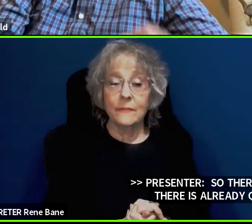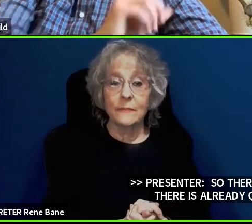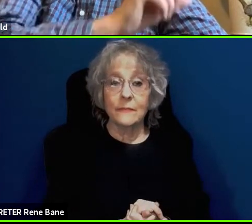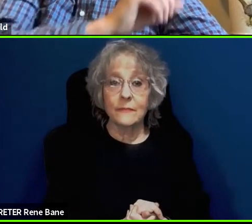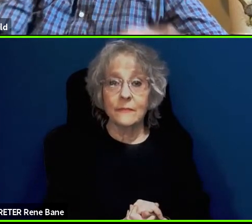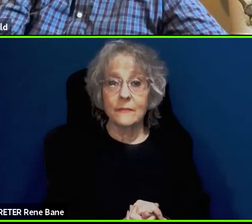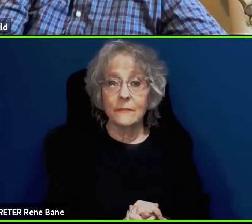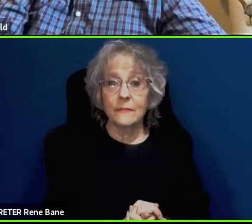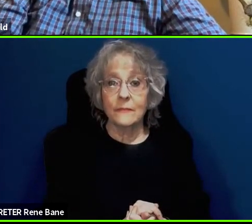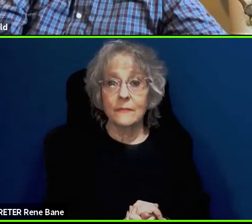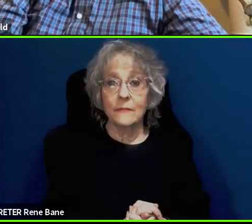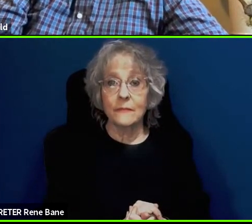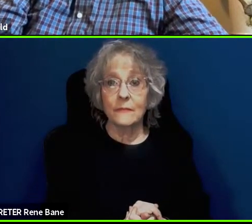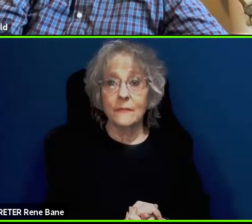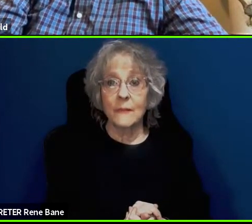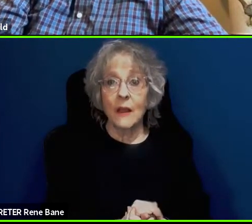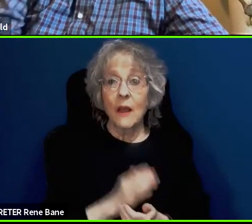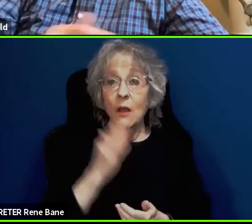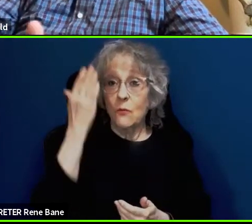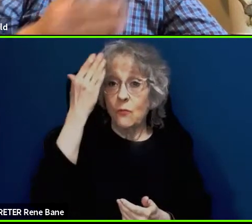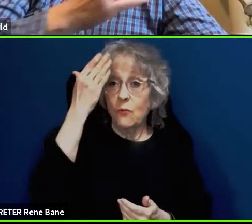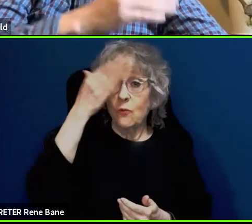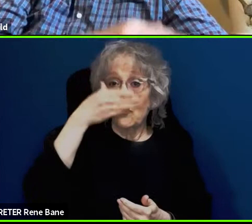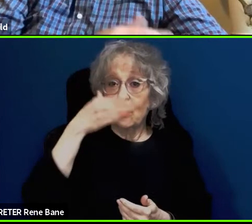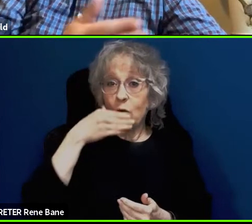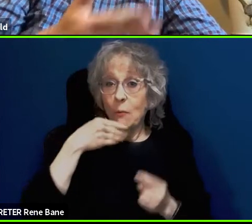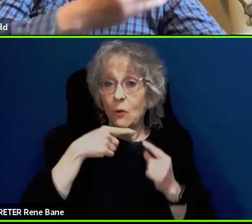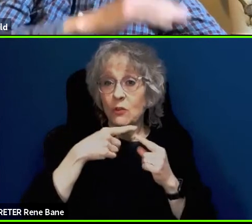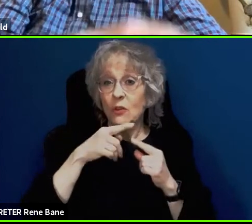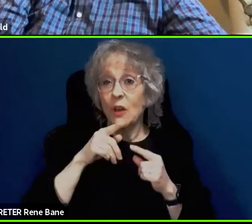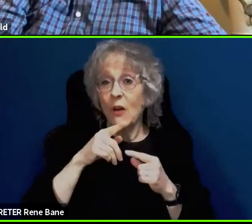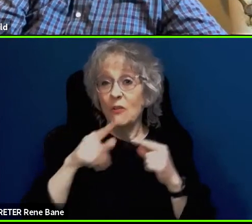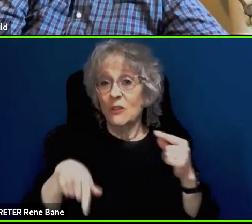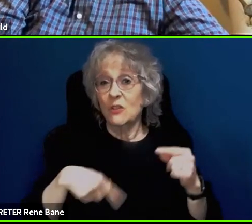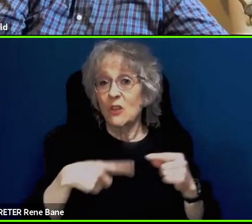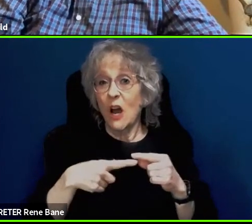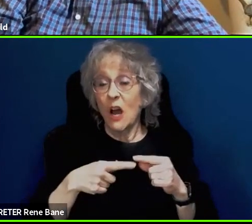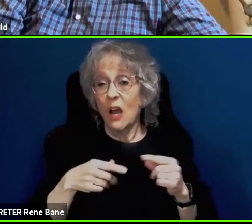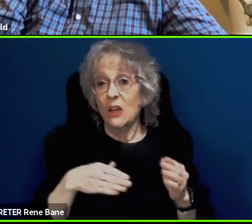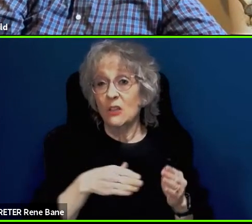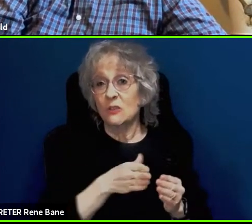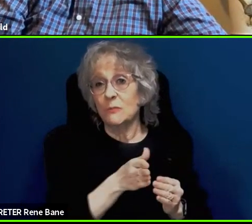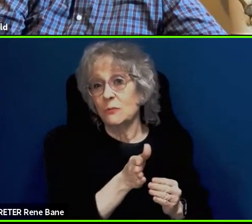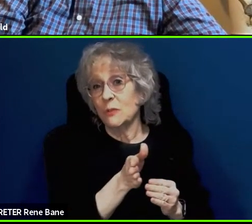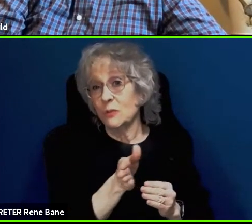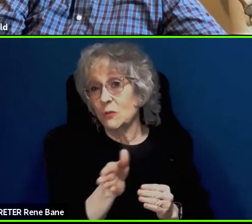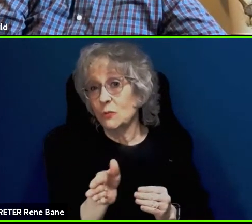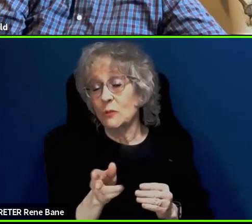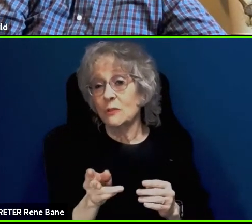tire of a bicycle. That's about to sort of come around a corner type thing. So they are able to